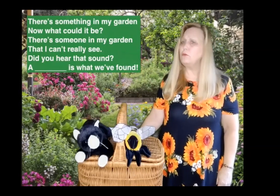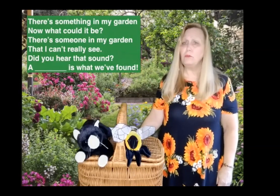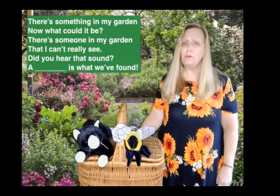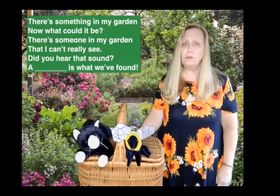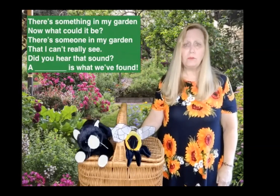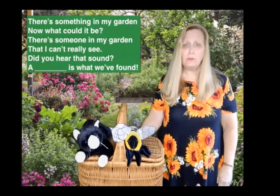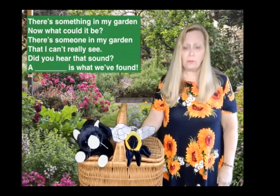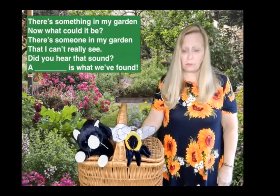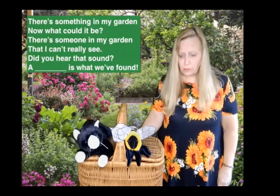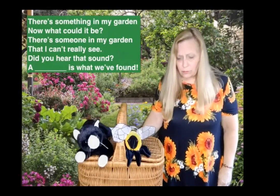Hmmm. It's in the grass, Not a tree.